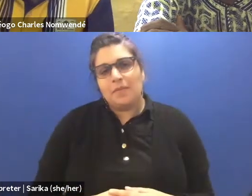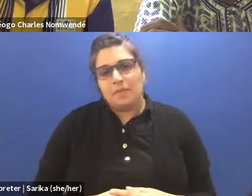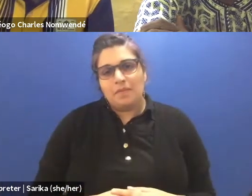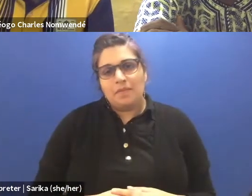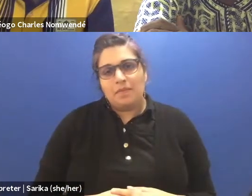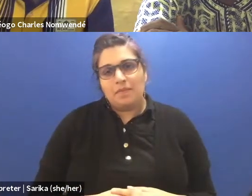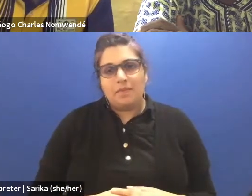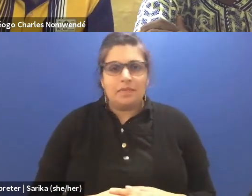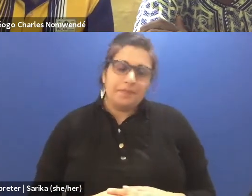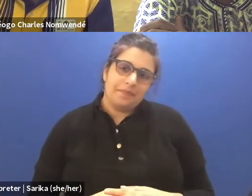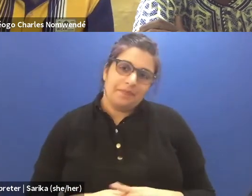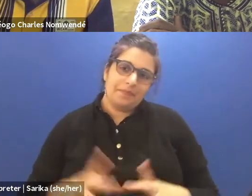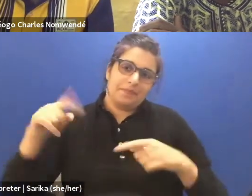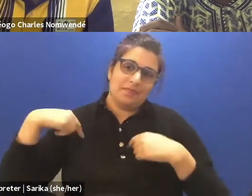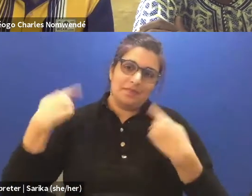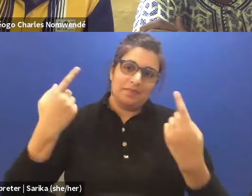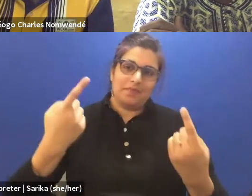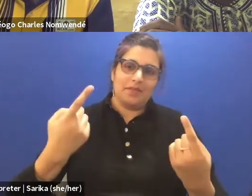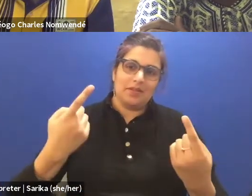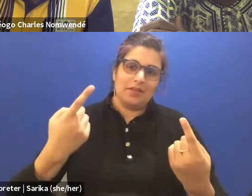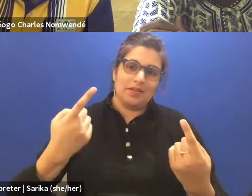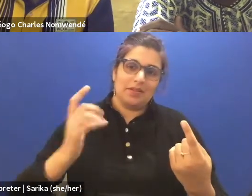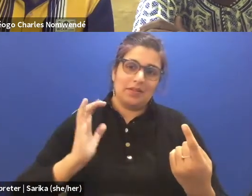He thinks the depth of our great symbol to .